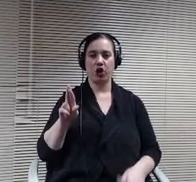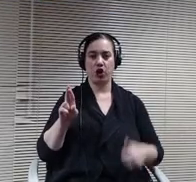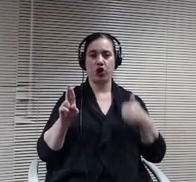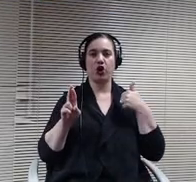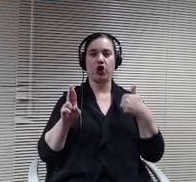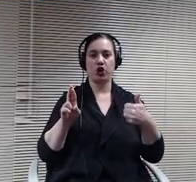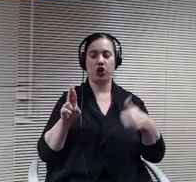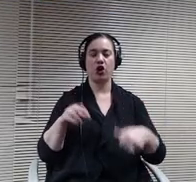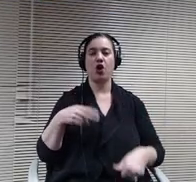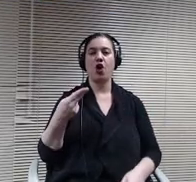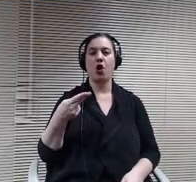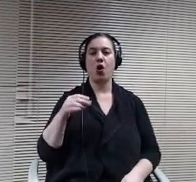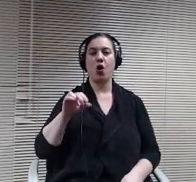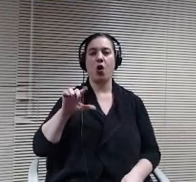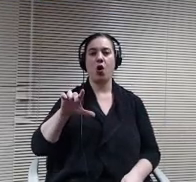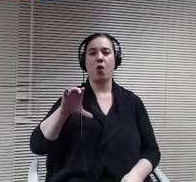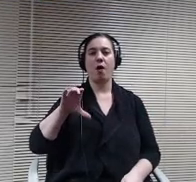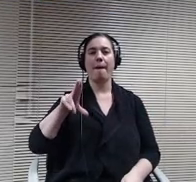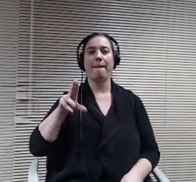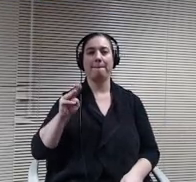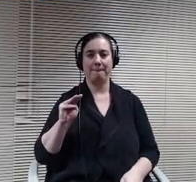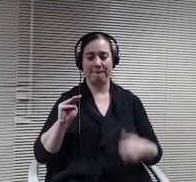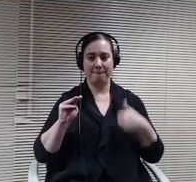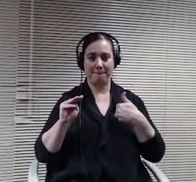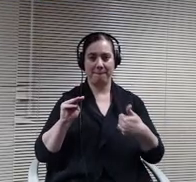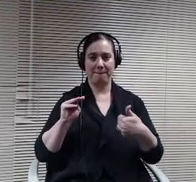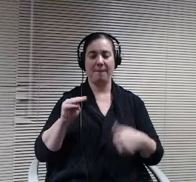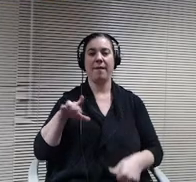I remember this age. I.